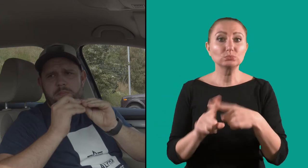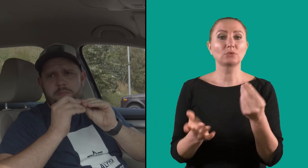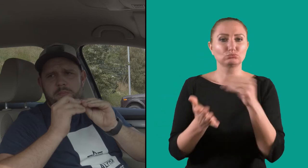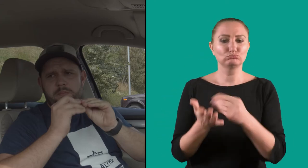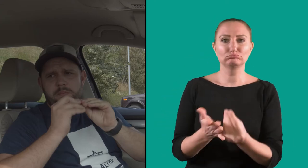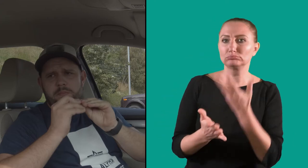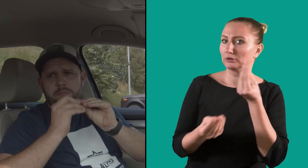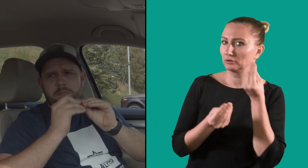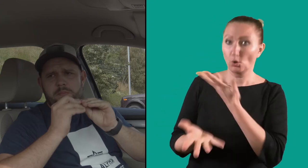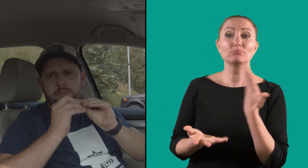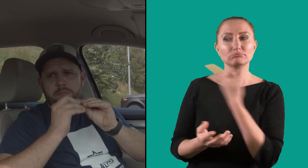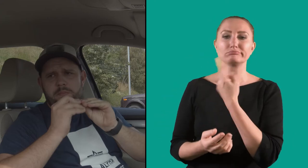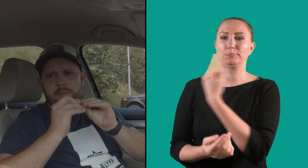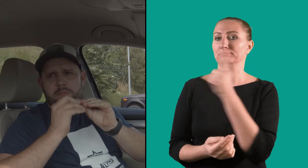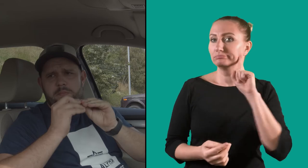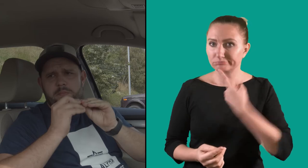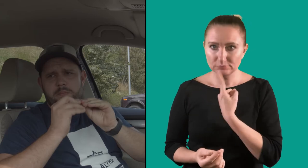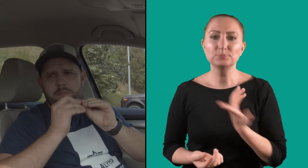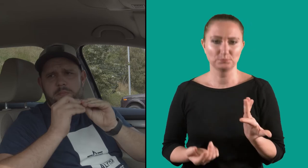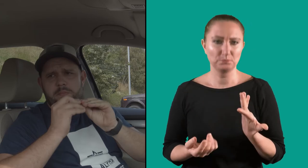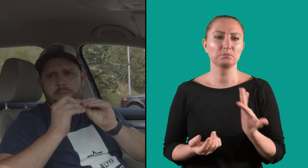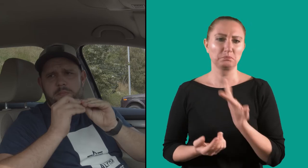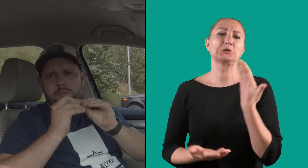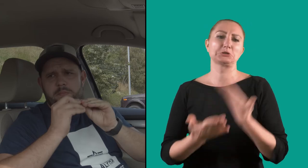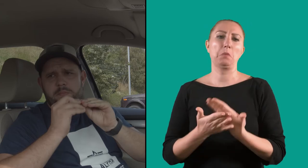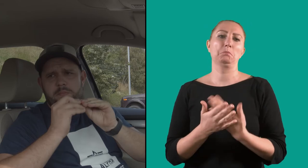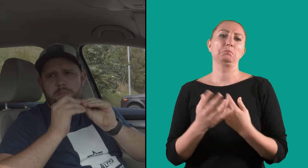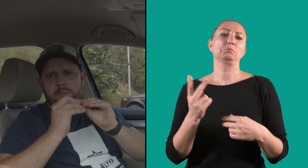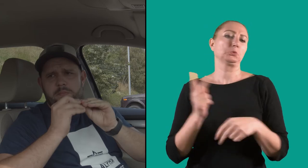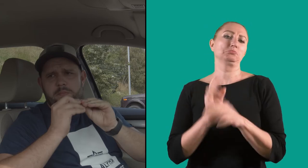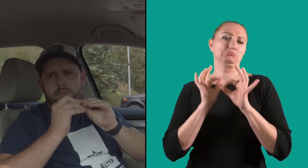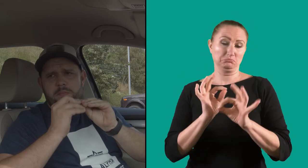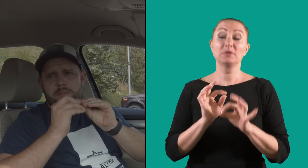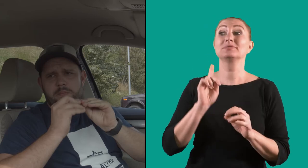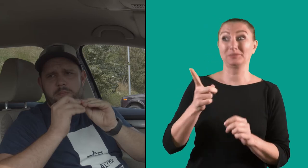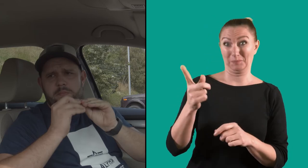and information that the driver is deaf. When the customer is sitting in the car,